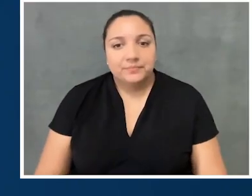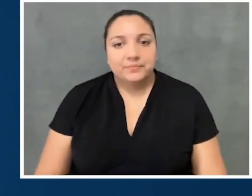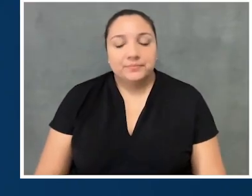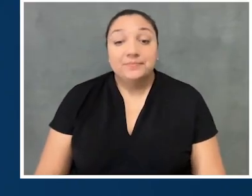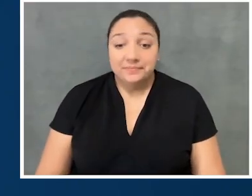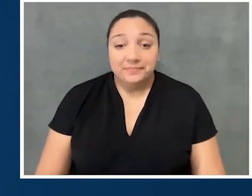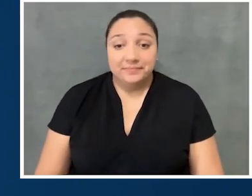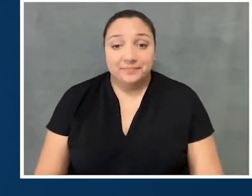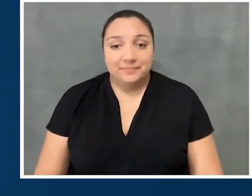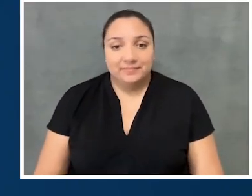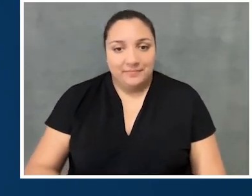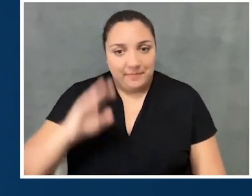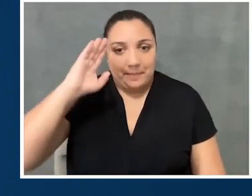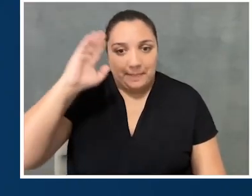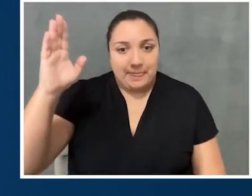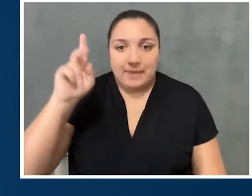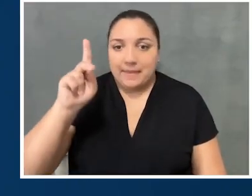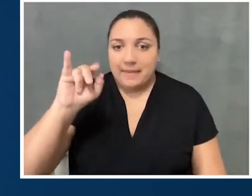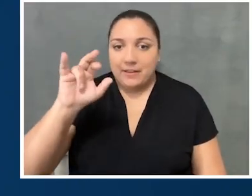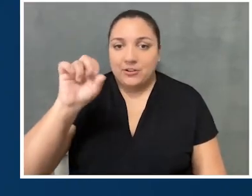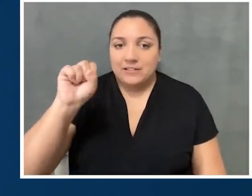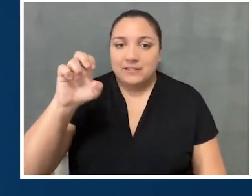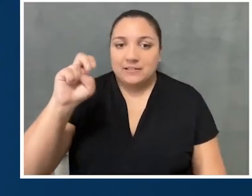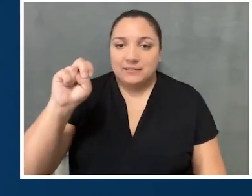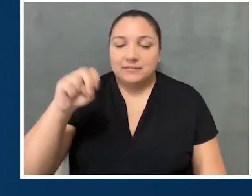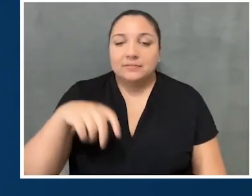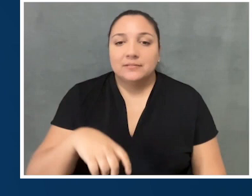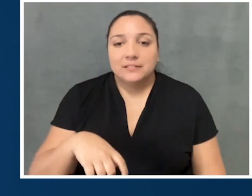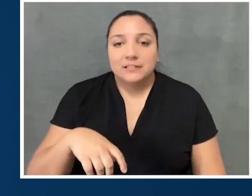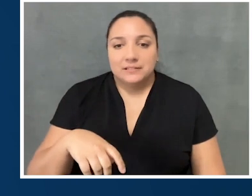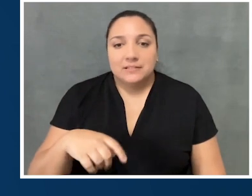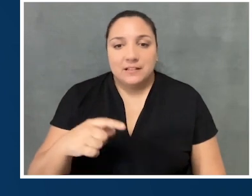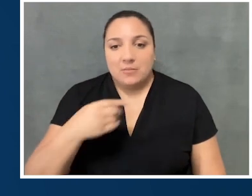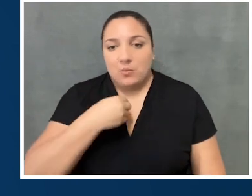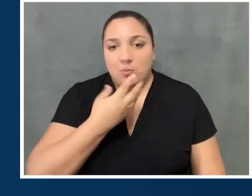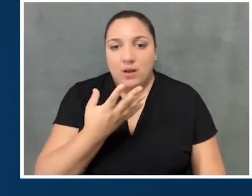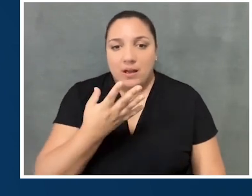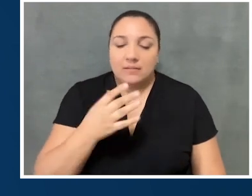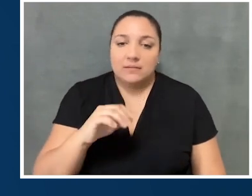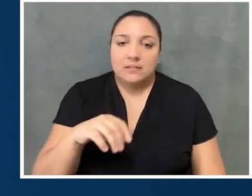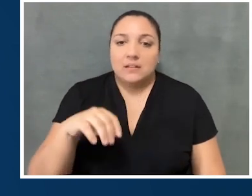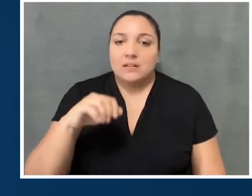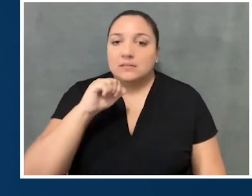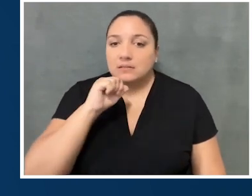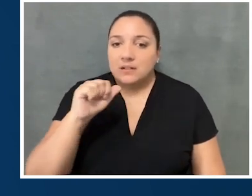Yeah. So hi, I'm Kirsten. I'm a white, non-binary person